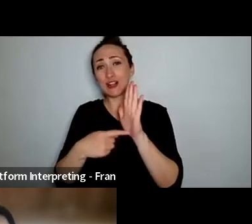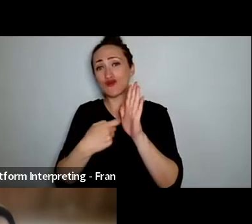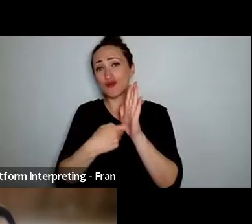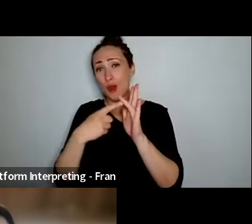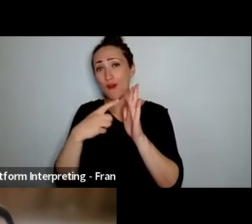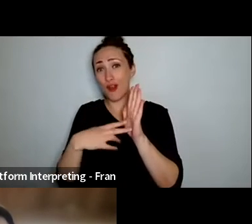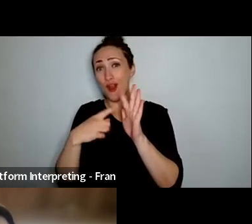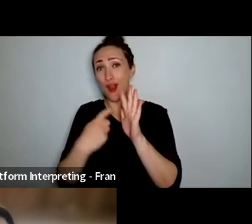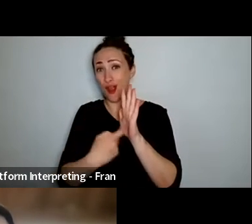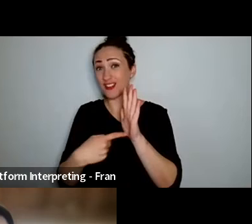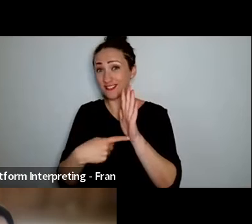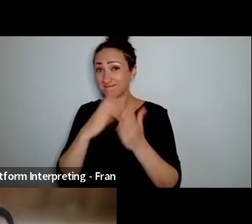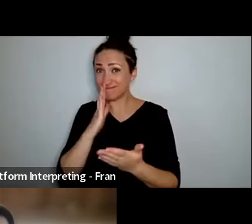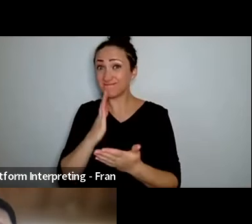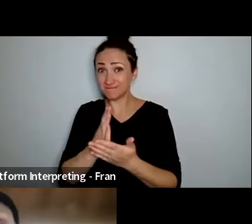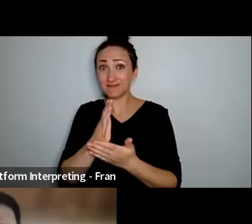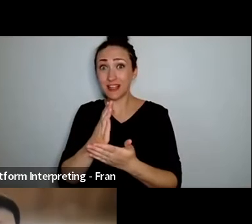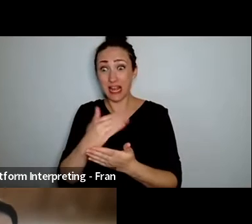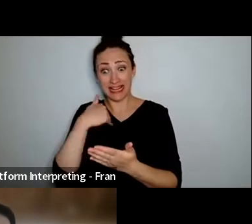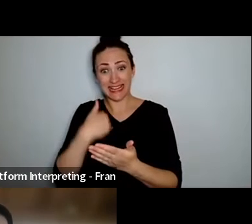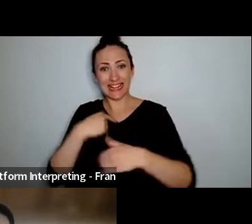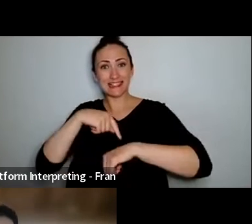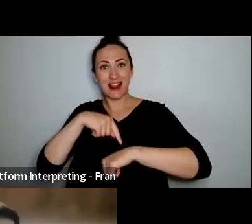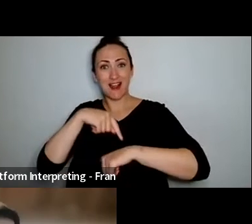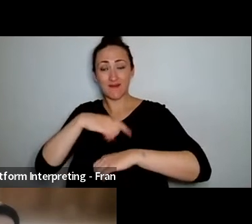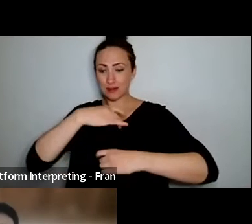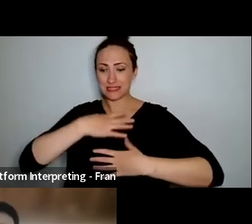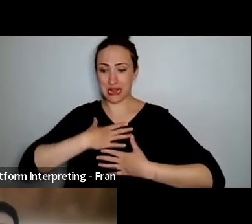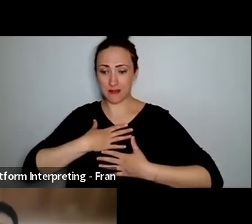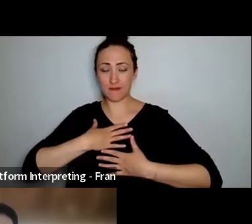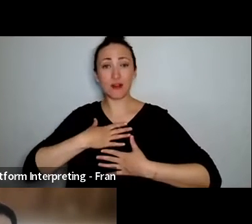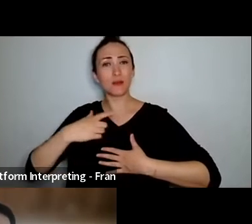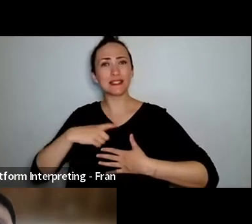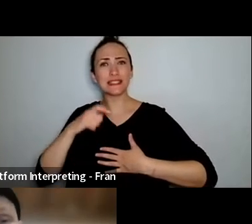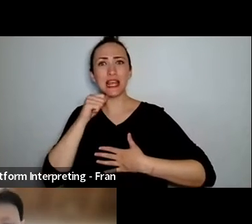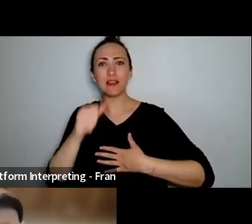I need to re-energize myself, because it is a lot to always be that one that is making other people